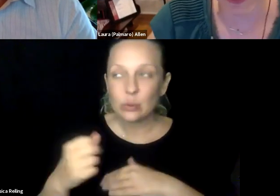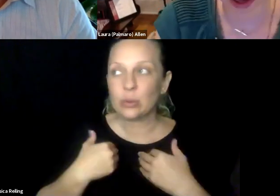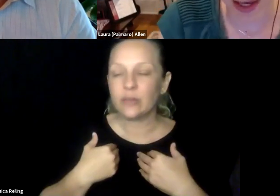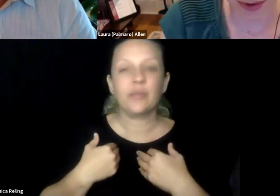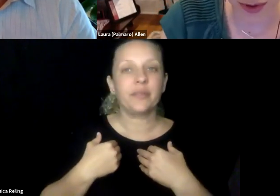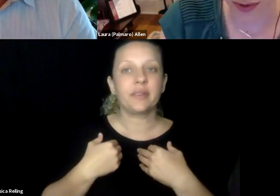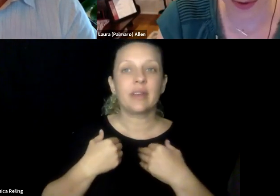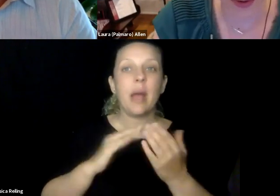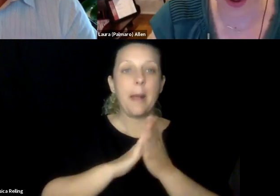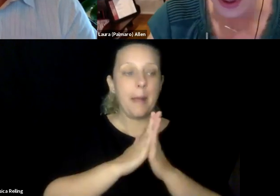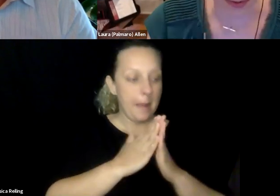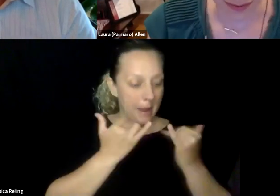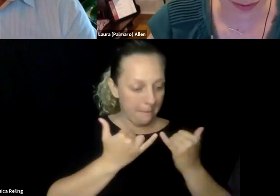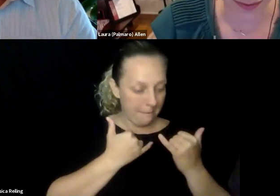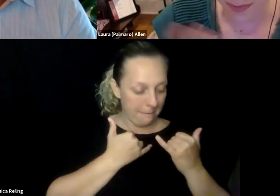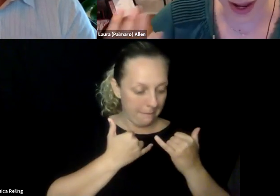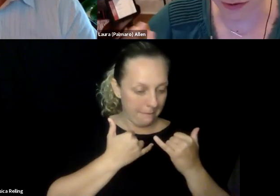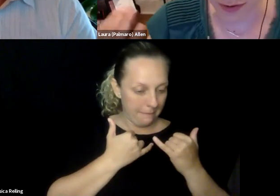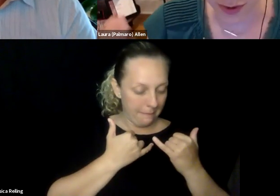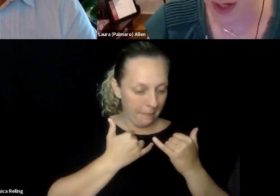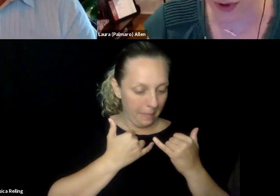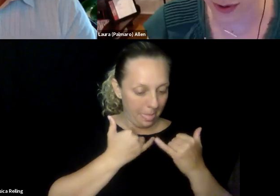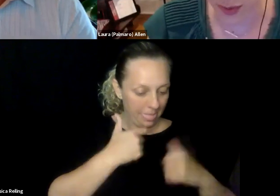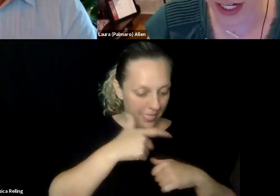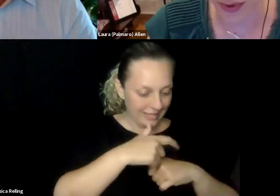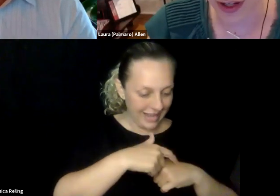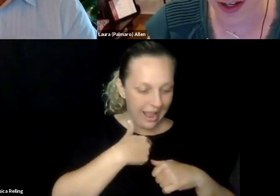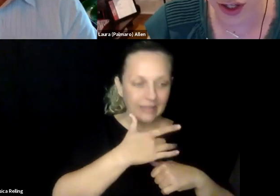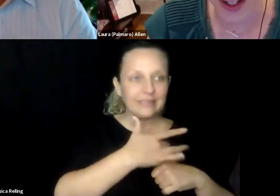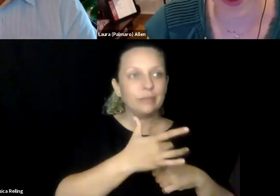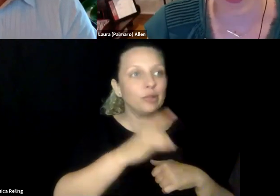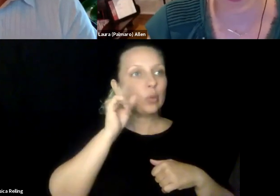both eyes, and I was in my eighth grade year and about to enter high